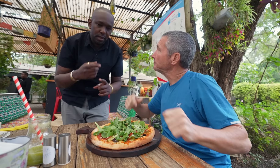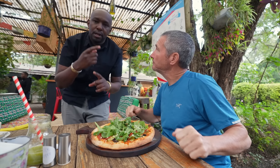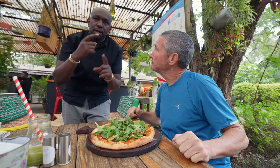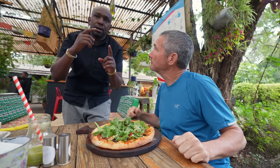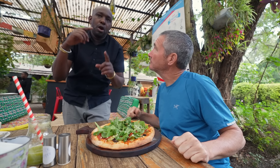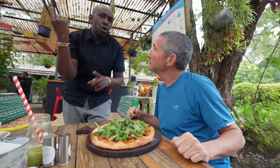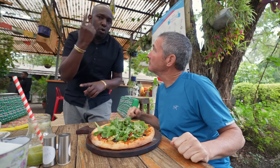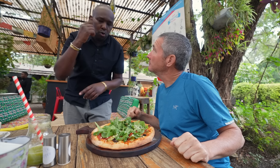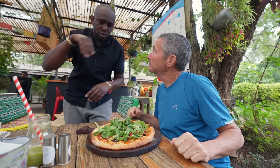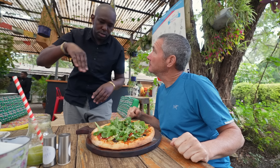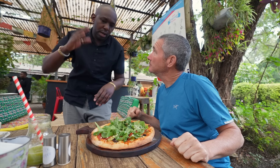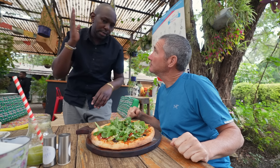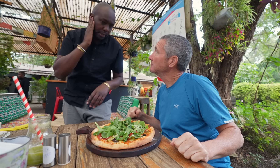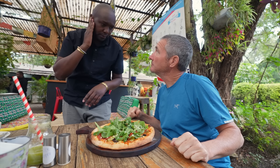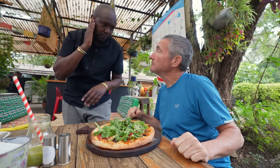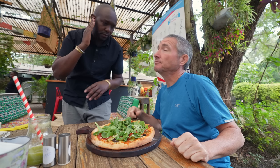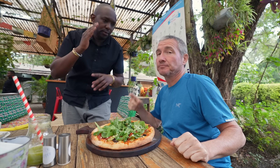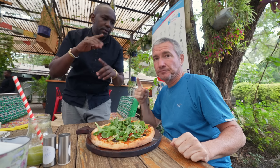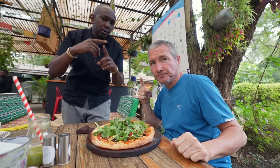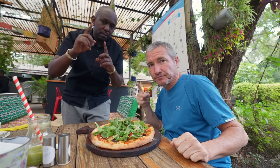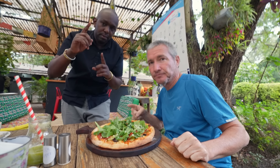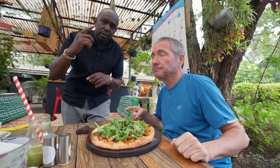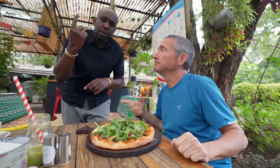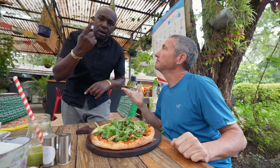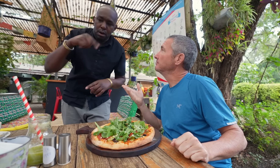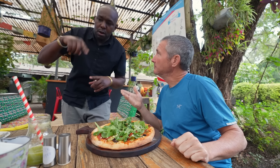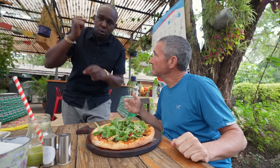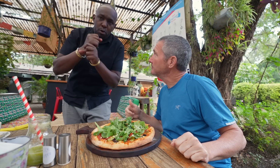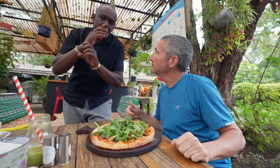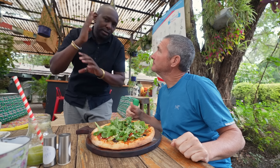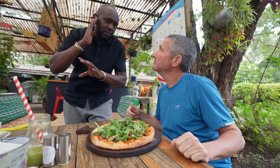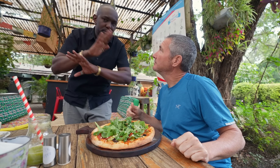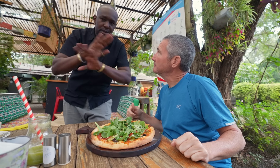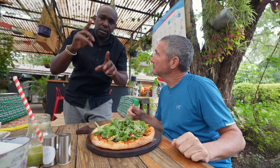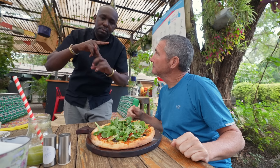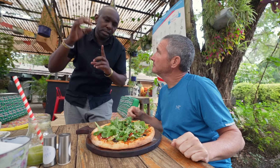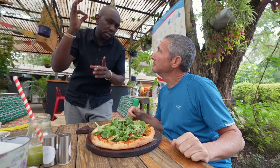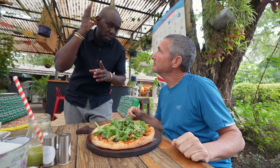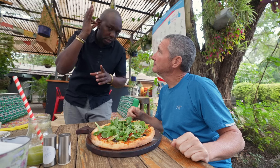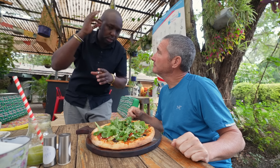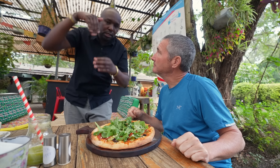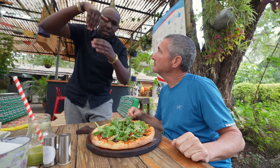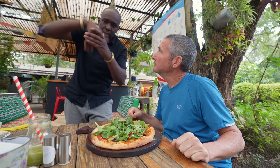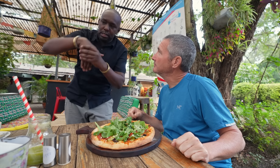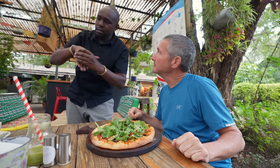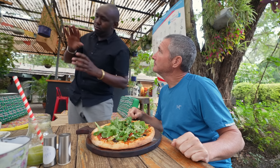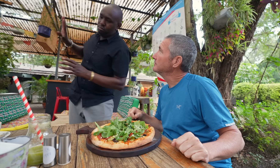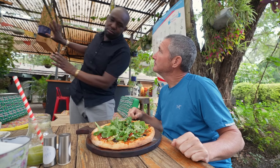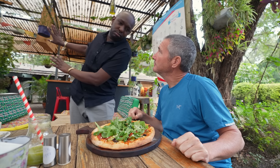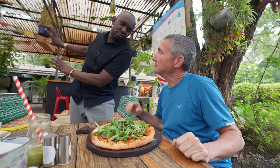Yes, Deaf staff serve customers but Deaf and hearing staff work together behind the scenes.